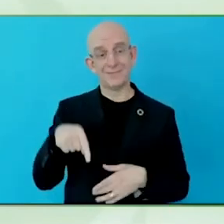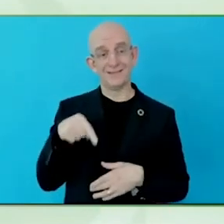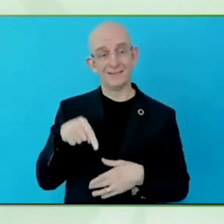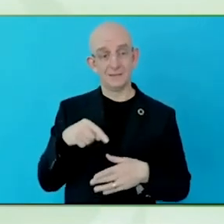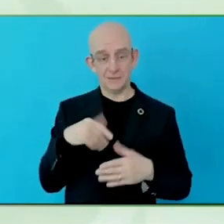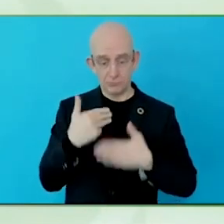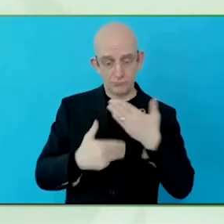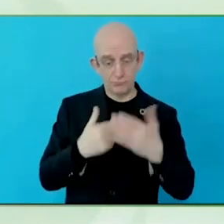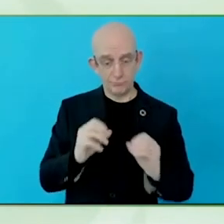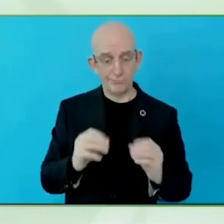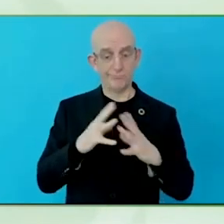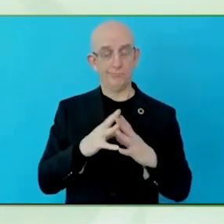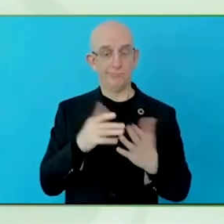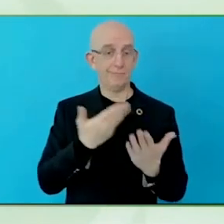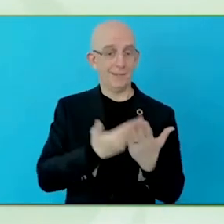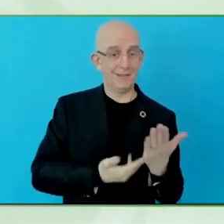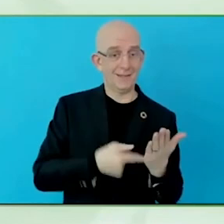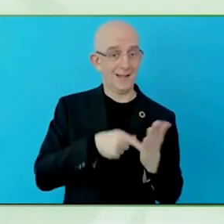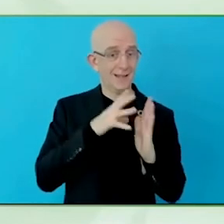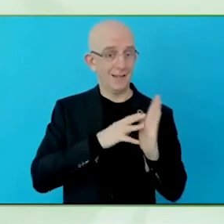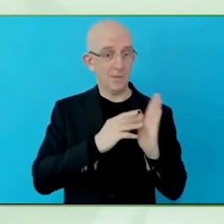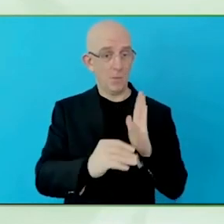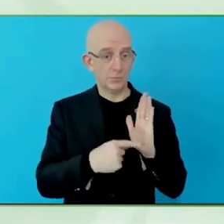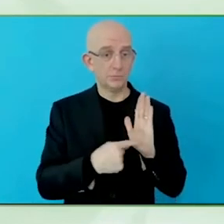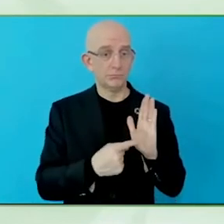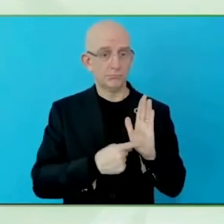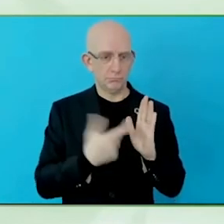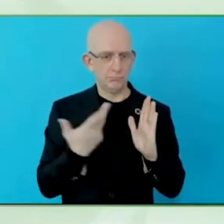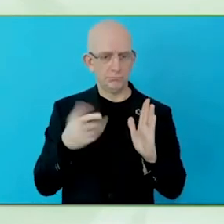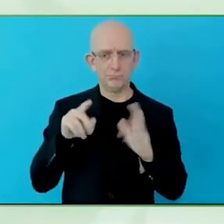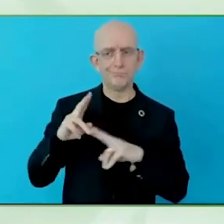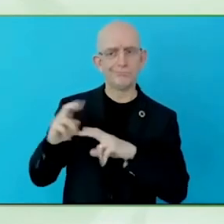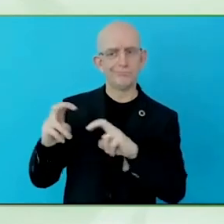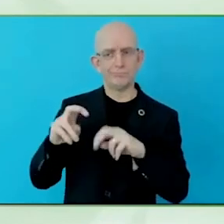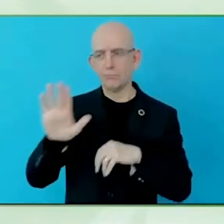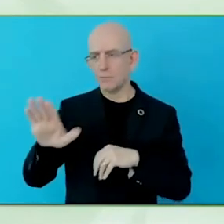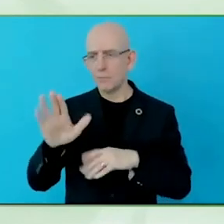up in this report with a competitive discussion, and that is